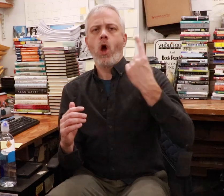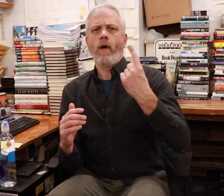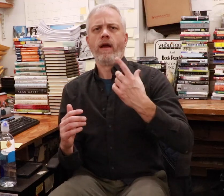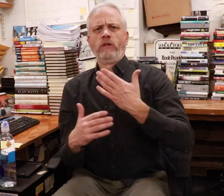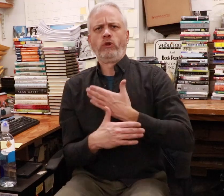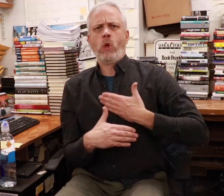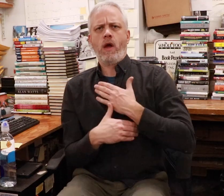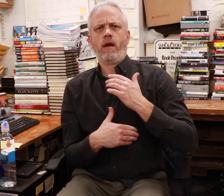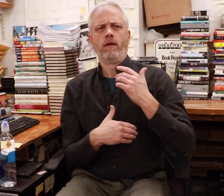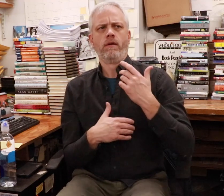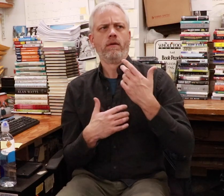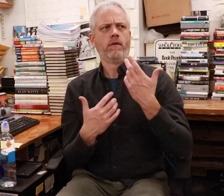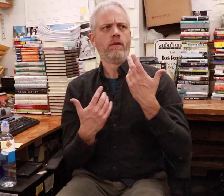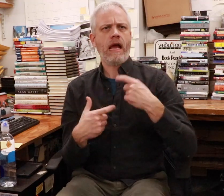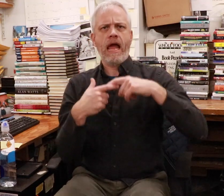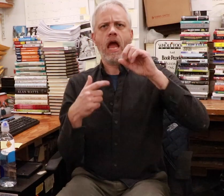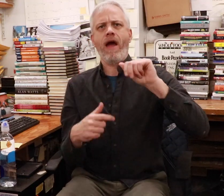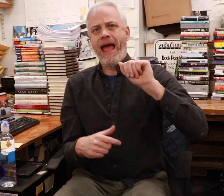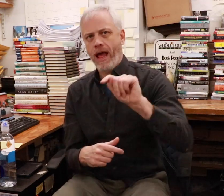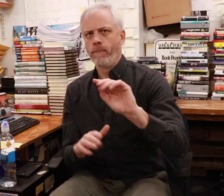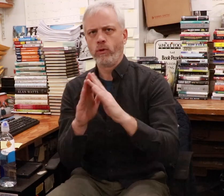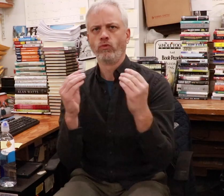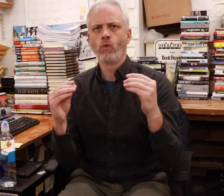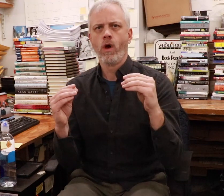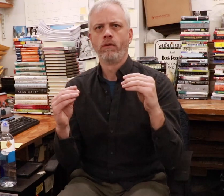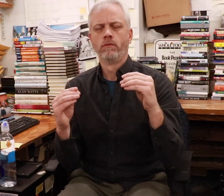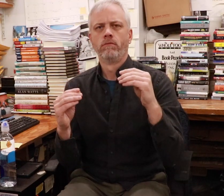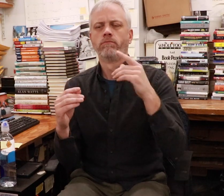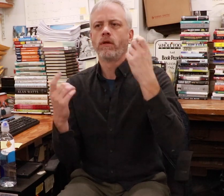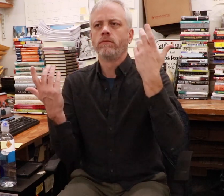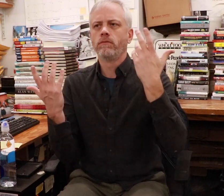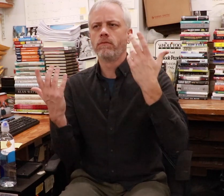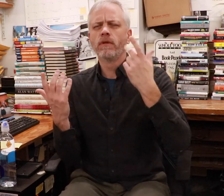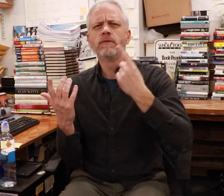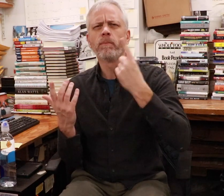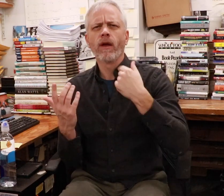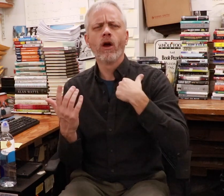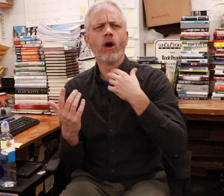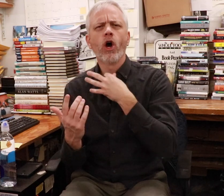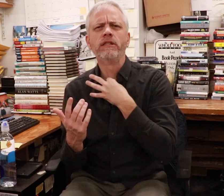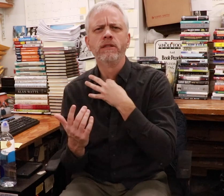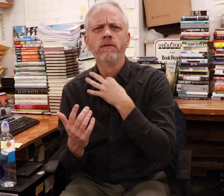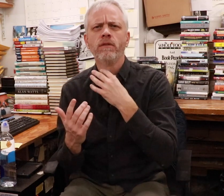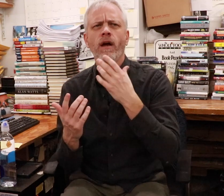I’ve always enjoyed hanging out at bookstores because if I’m curious about something or